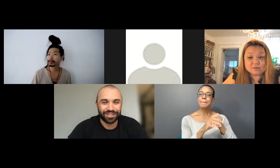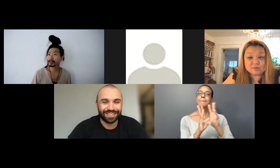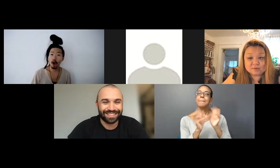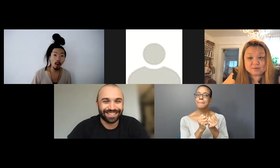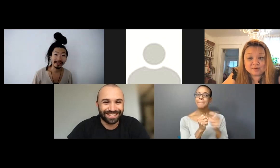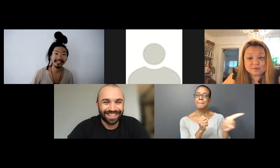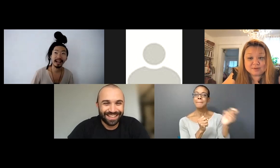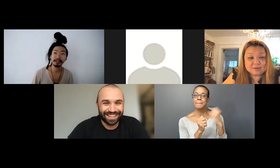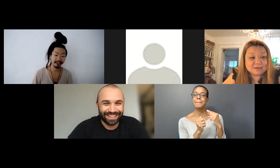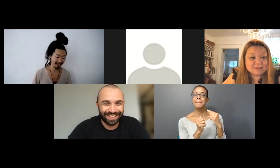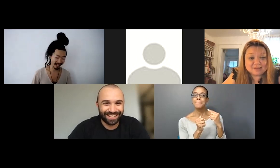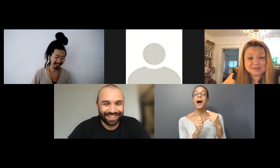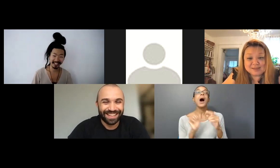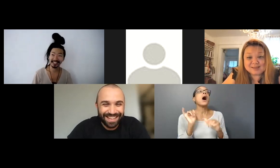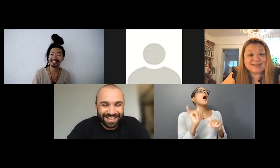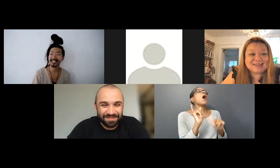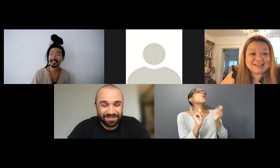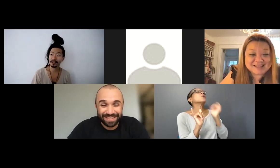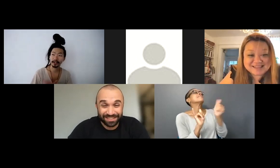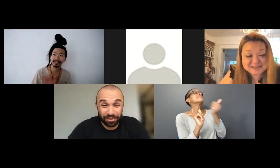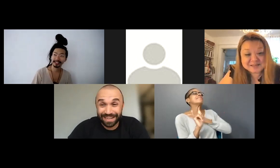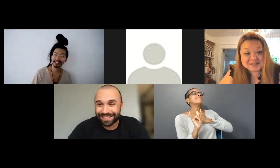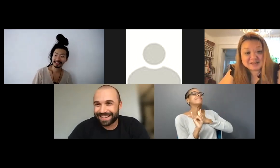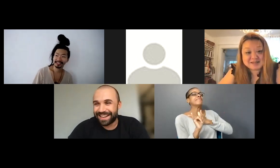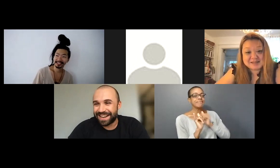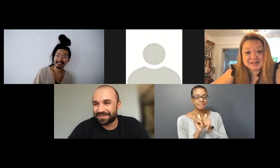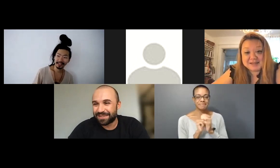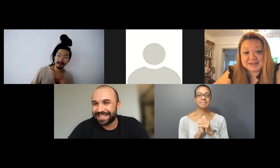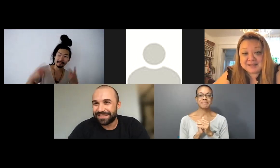Oh, I see I'm sorry. It's great. I just want to give them